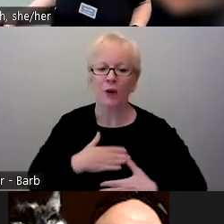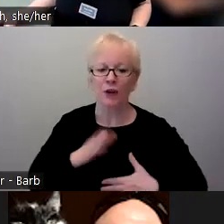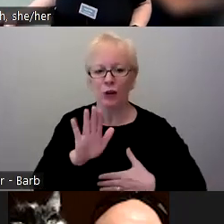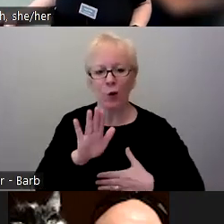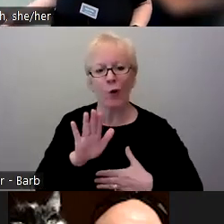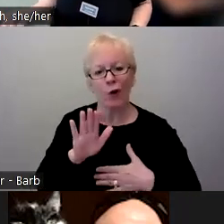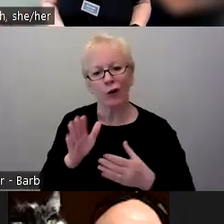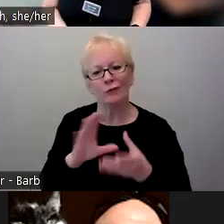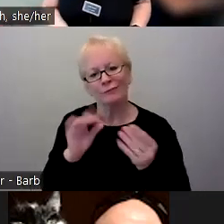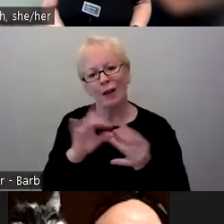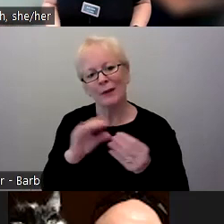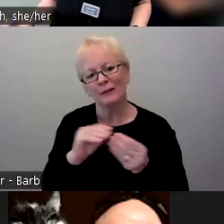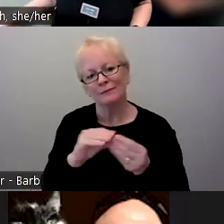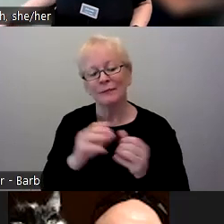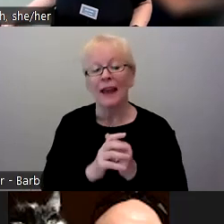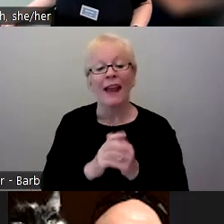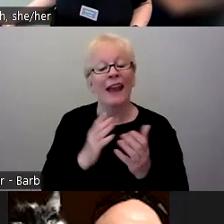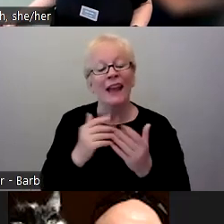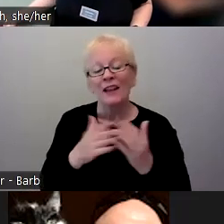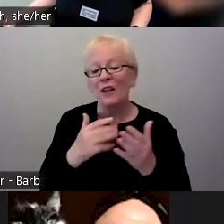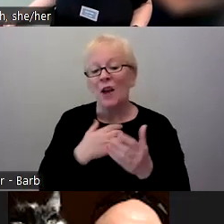So wishing everybody a wonderful afternoon.